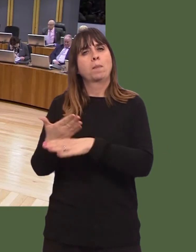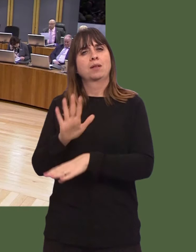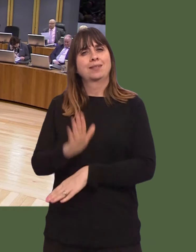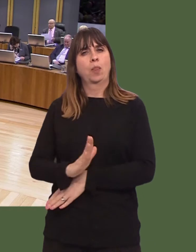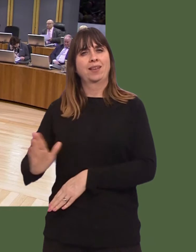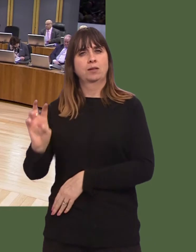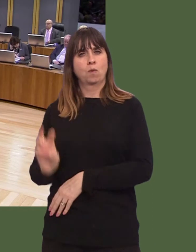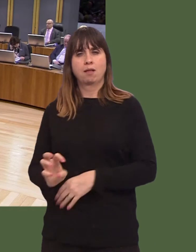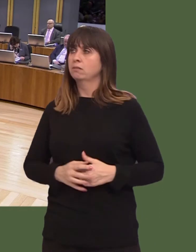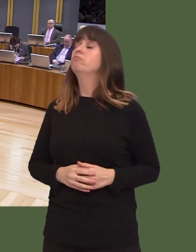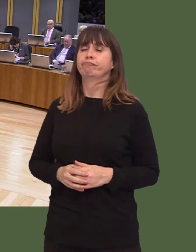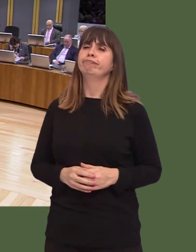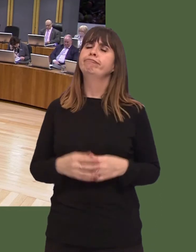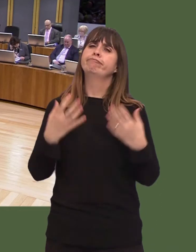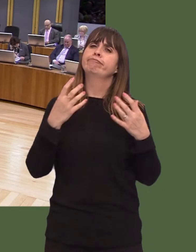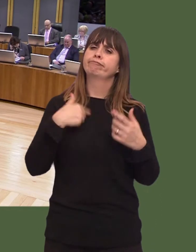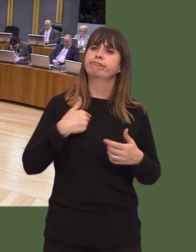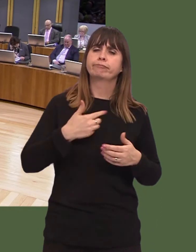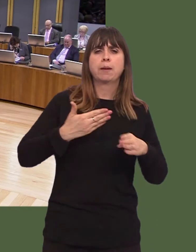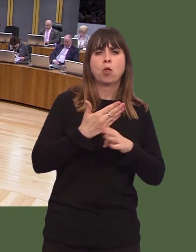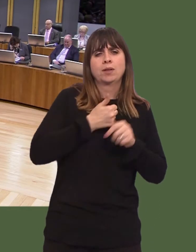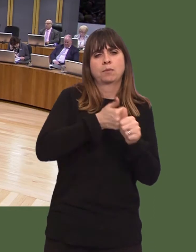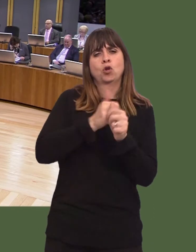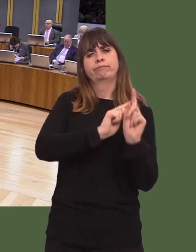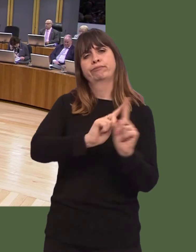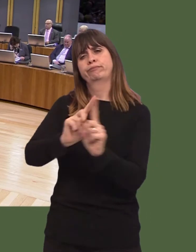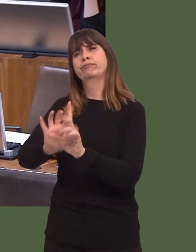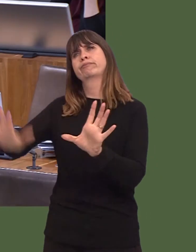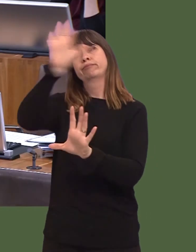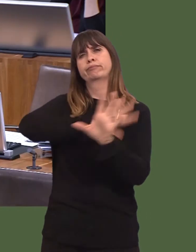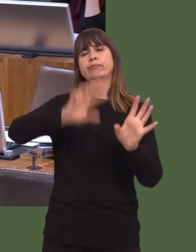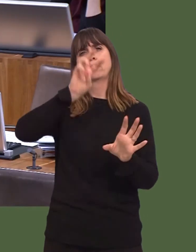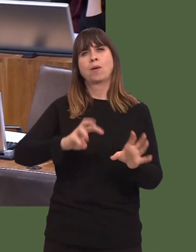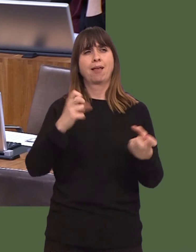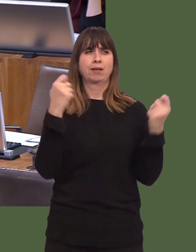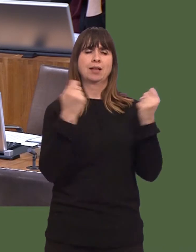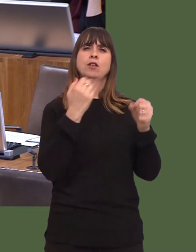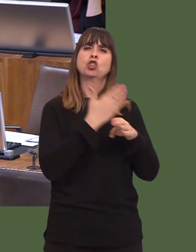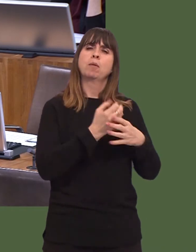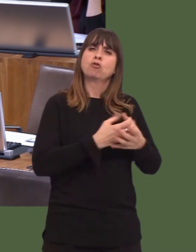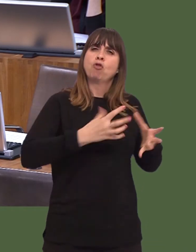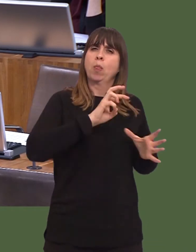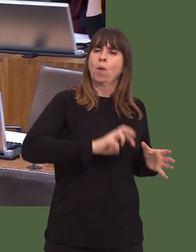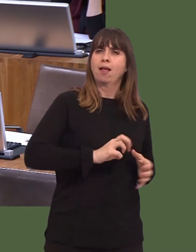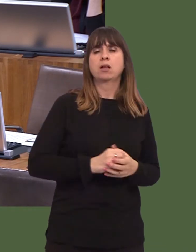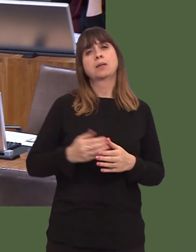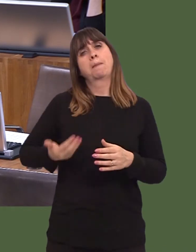We continue to provide all forms of employment support to all areas of Wales. This includes our highly successful Jobs Growth Wales and Business Wales programmes, additional